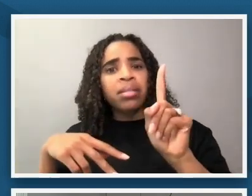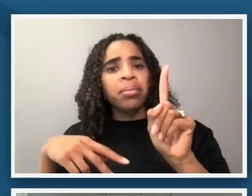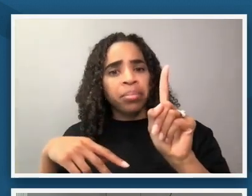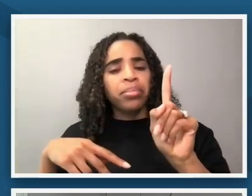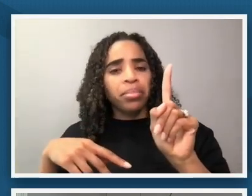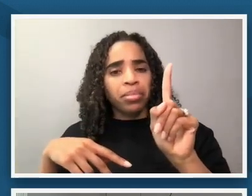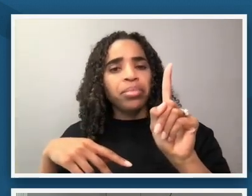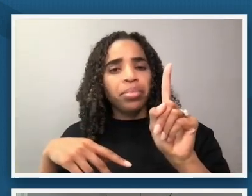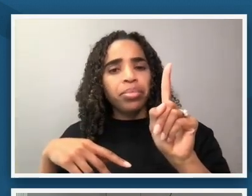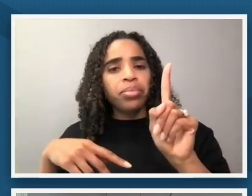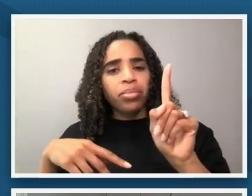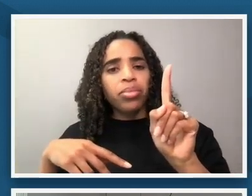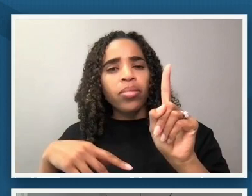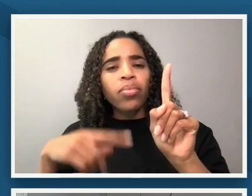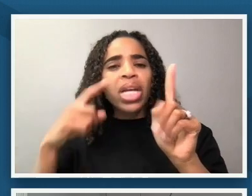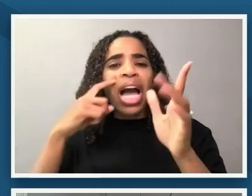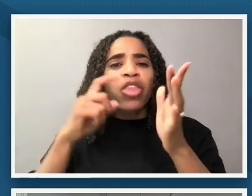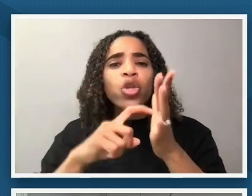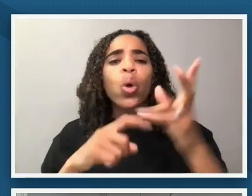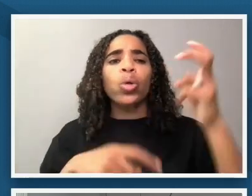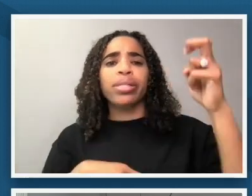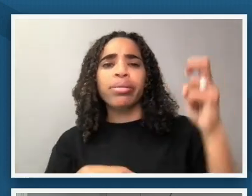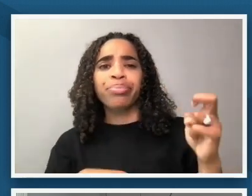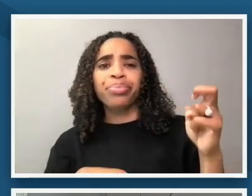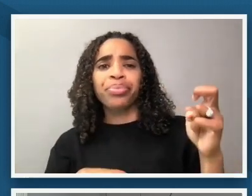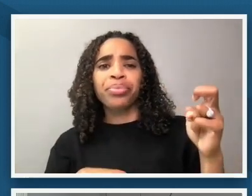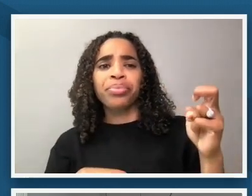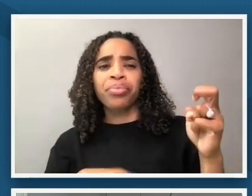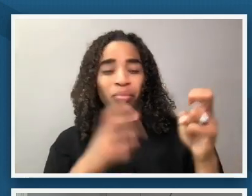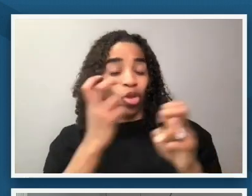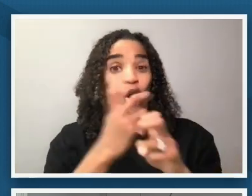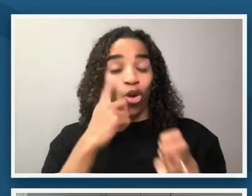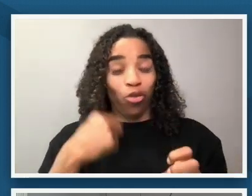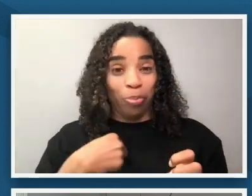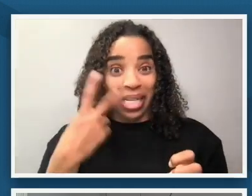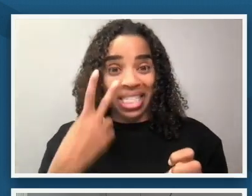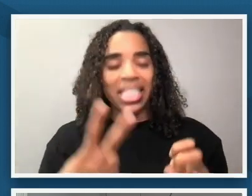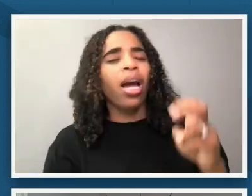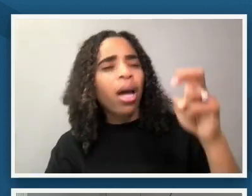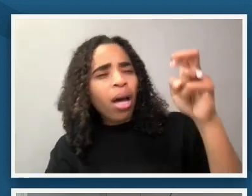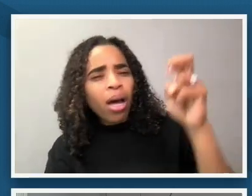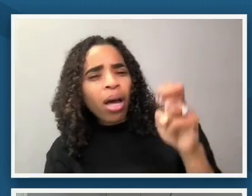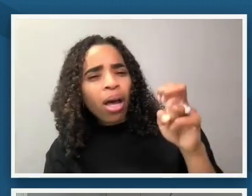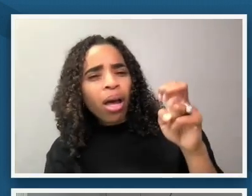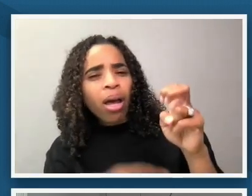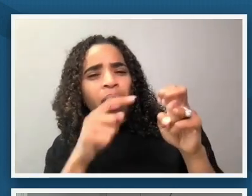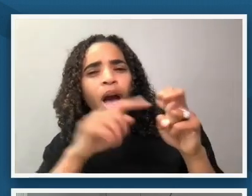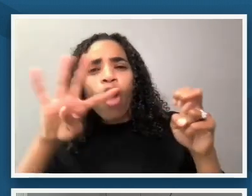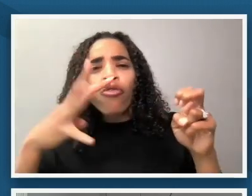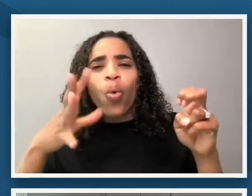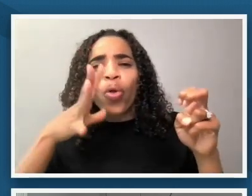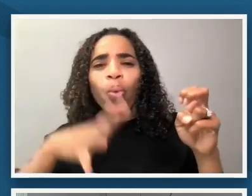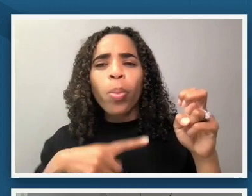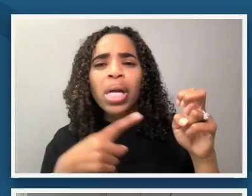figure and then seated which is the hardest figure at least for me to see